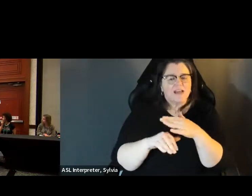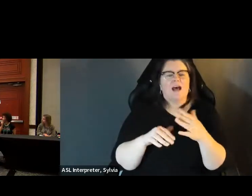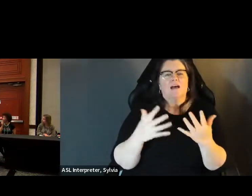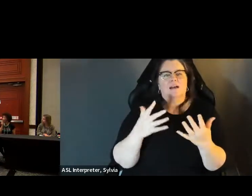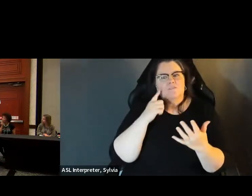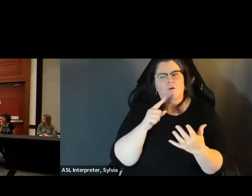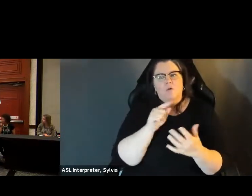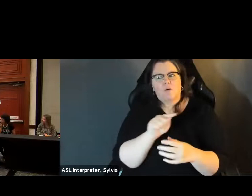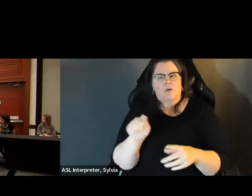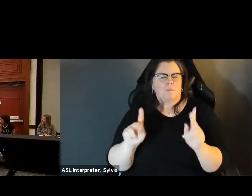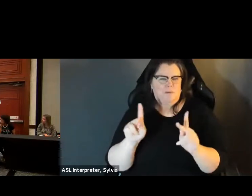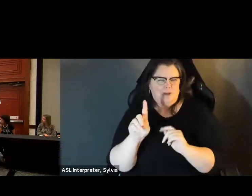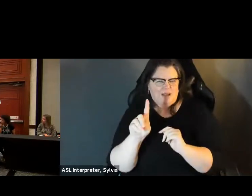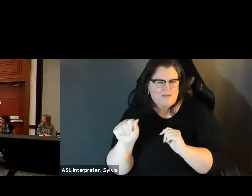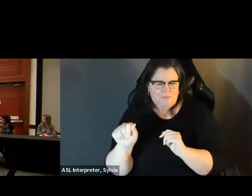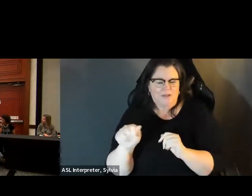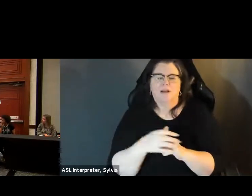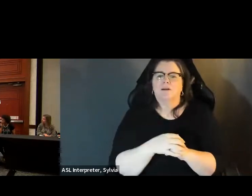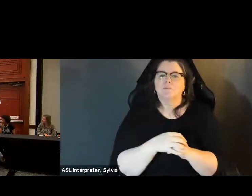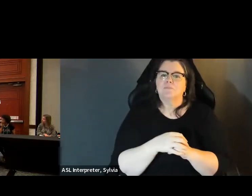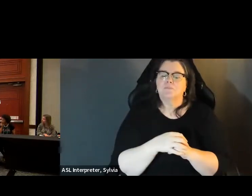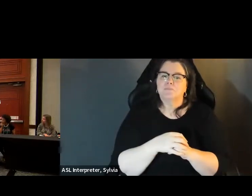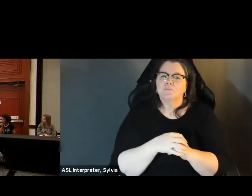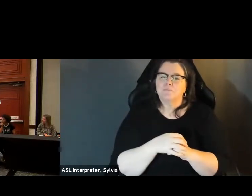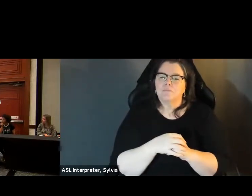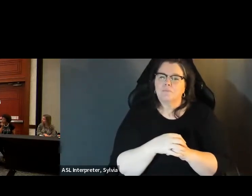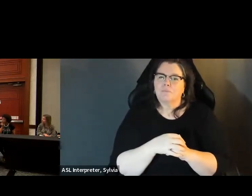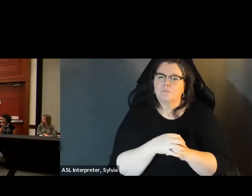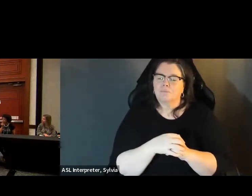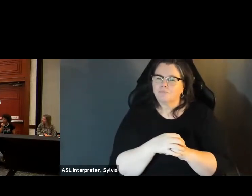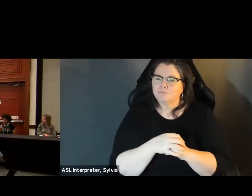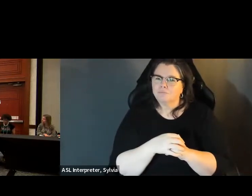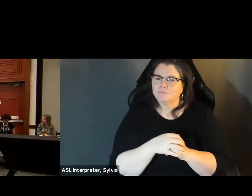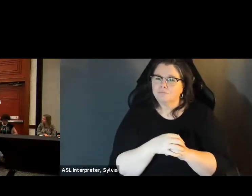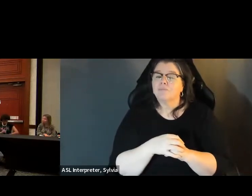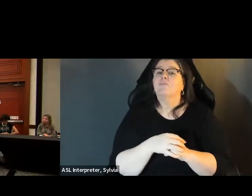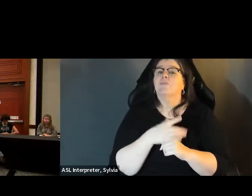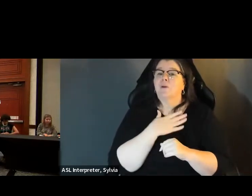series, sharing expertise around the country allowed pnas to investigate issues important to people with disabilities in a variety of communities. The videos were produced by rude and writes and block by block creative.